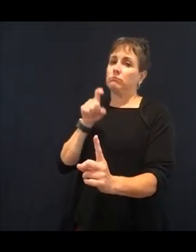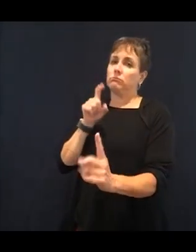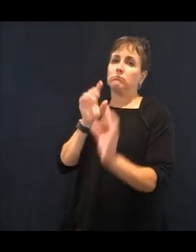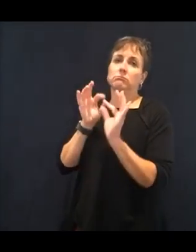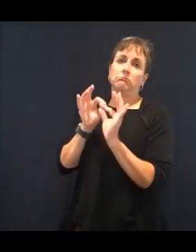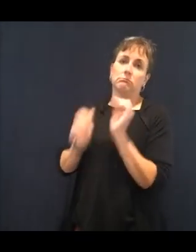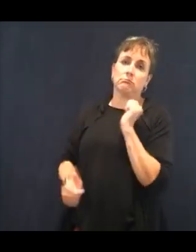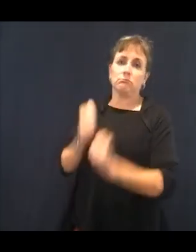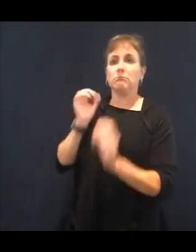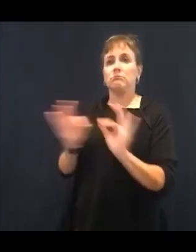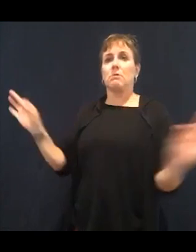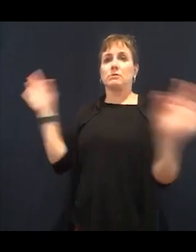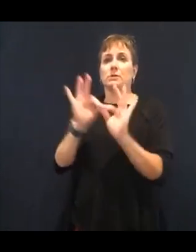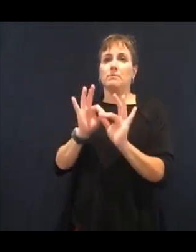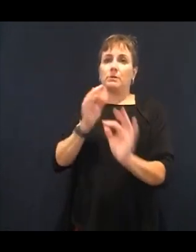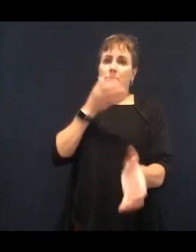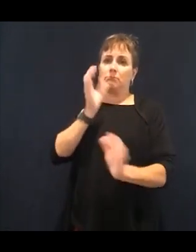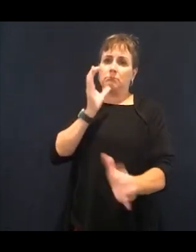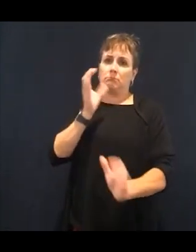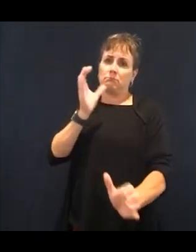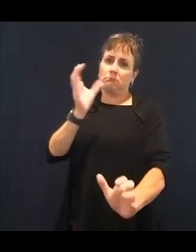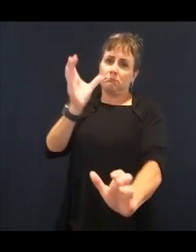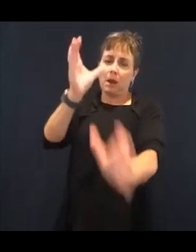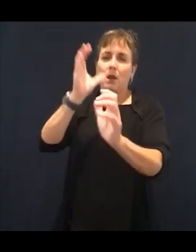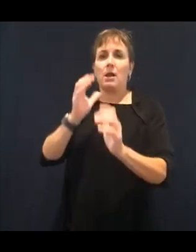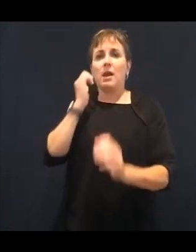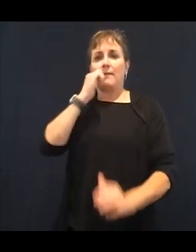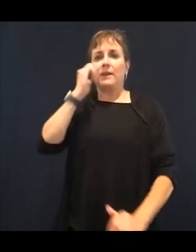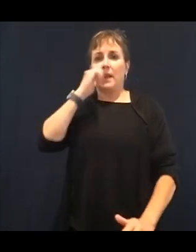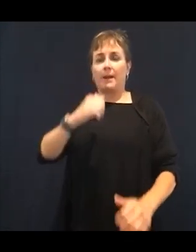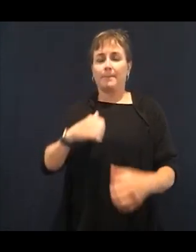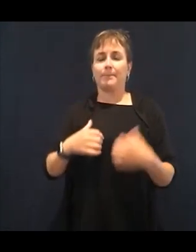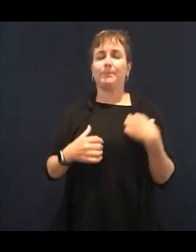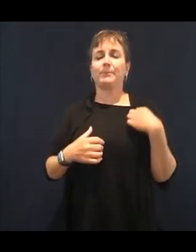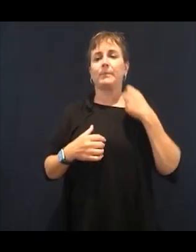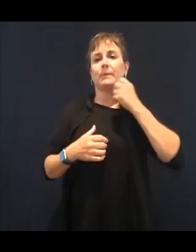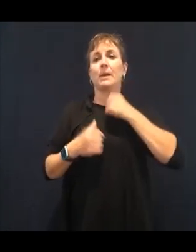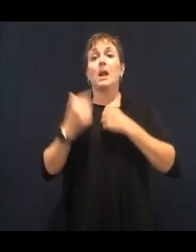of dehydration is low energy. That's the first way it's going to show up. Headaches,